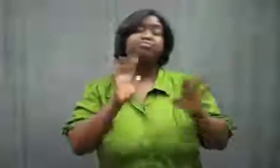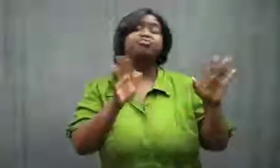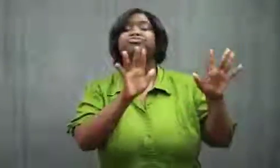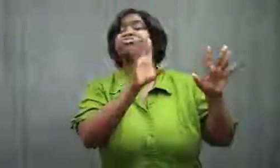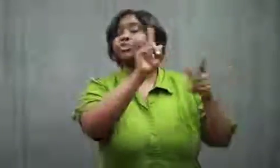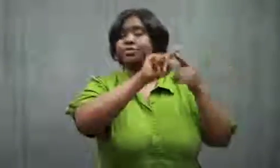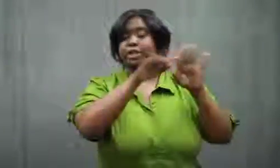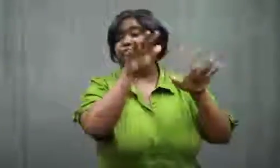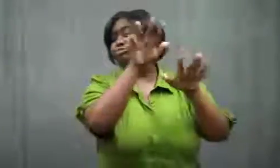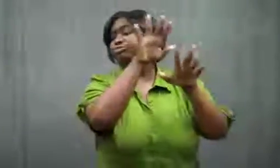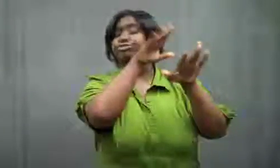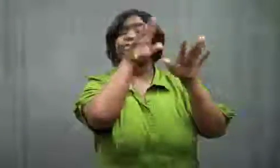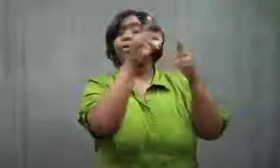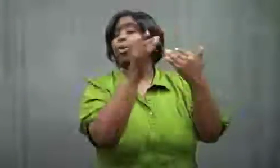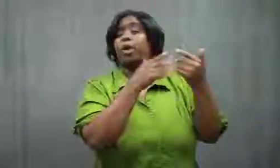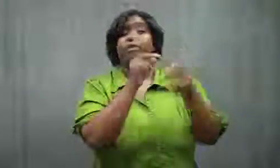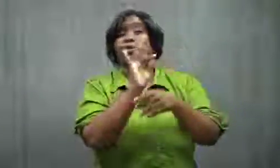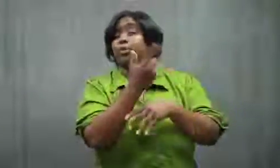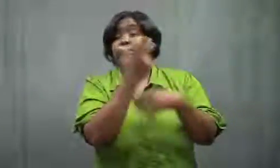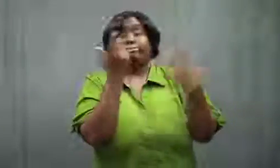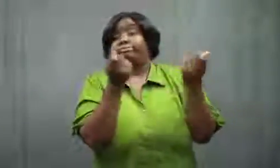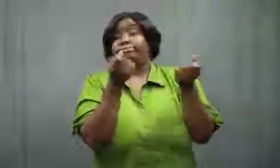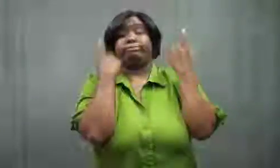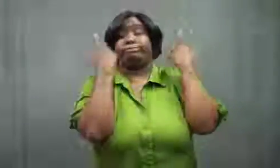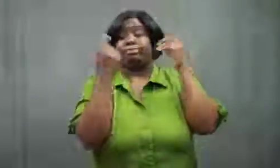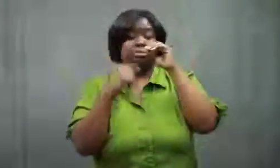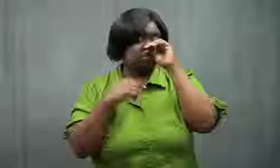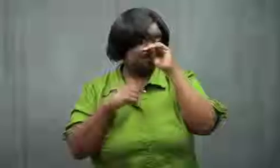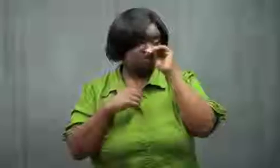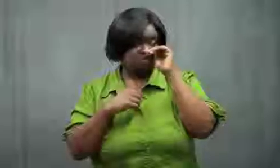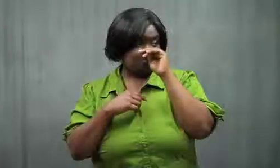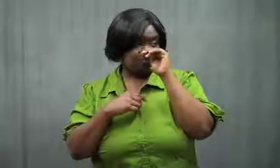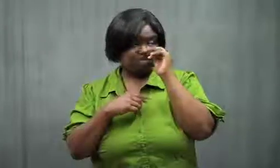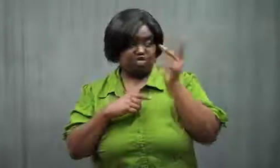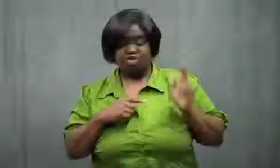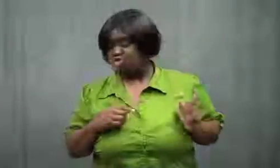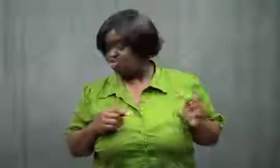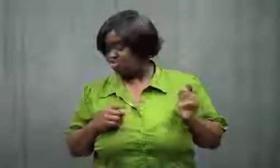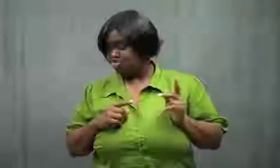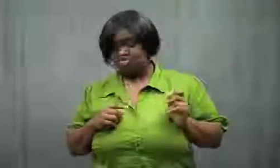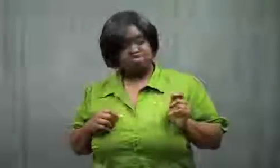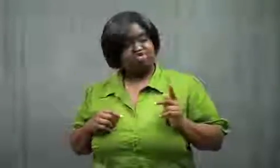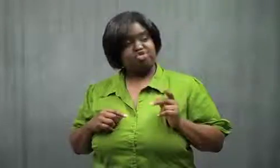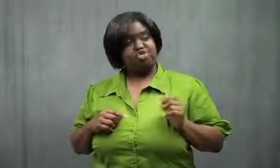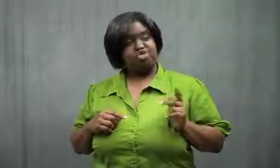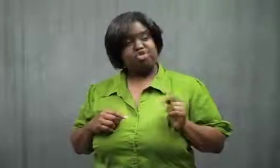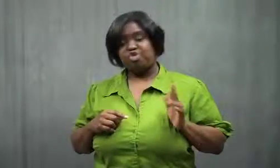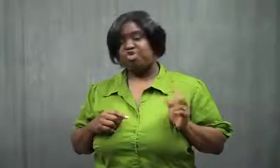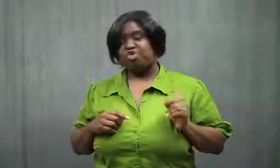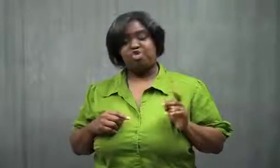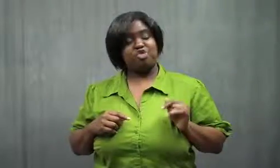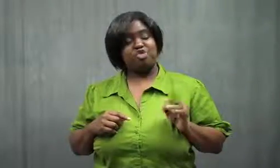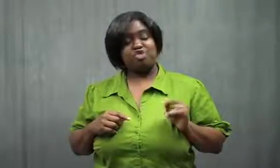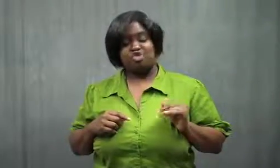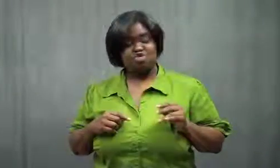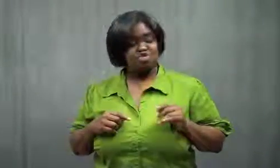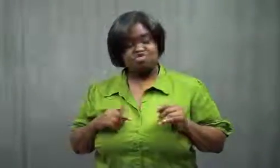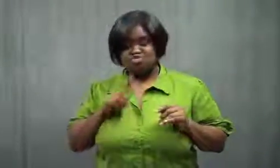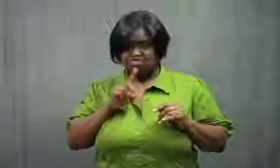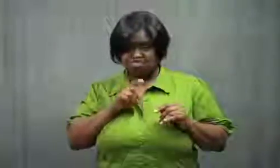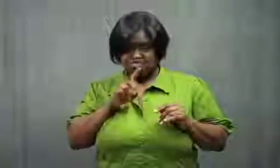One time she was off with some friends or something, I didn't pay attention.